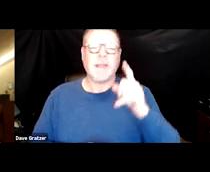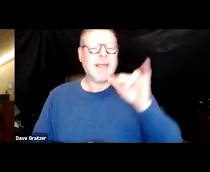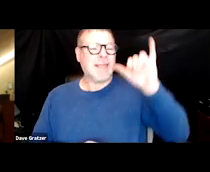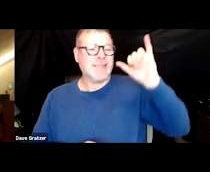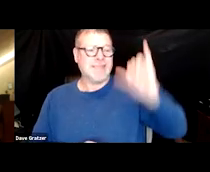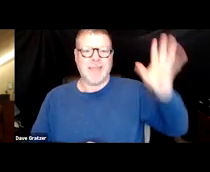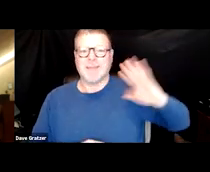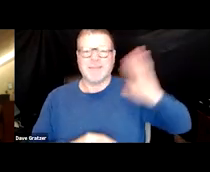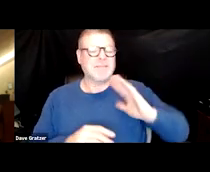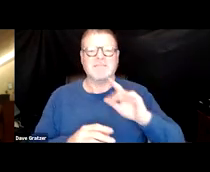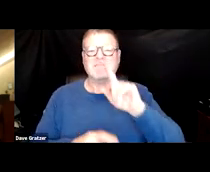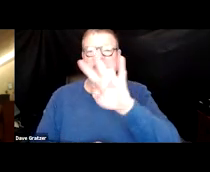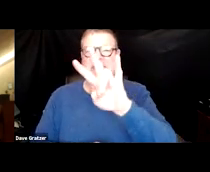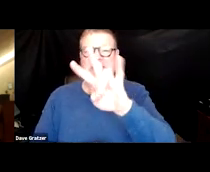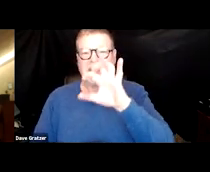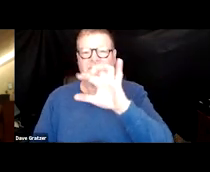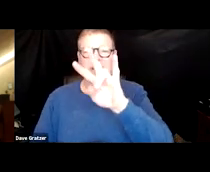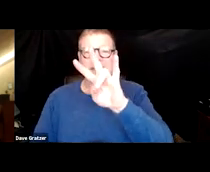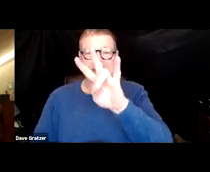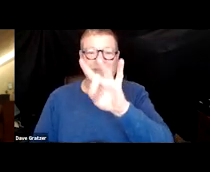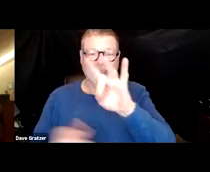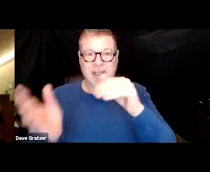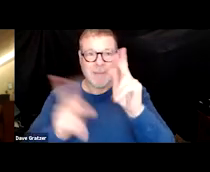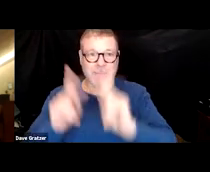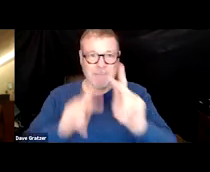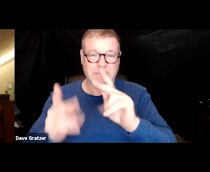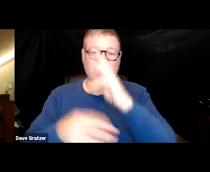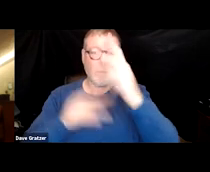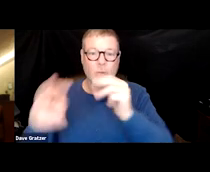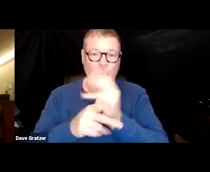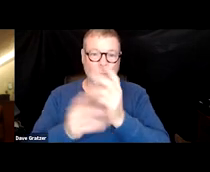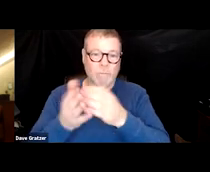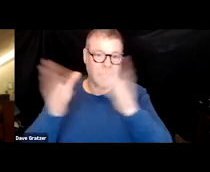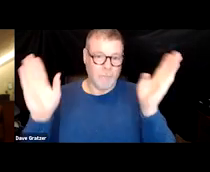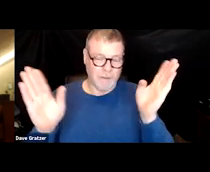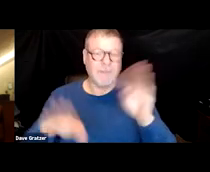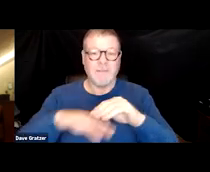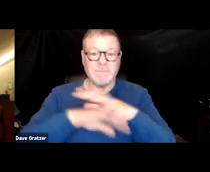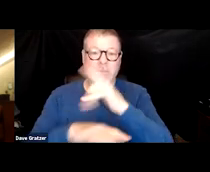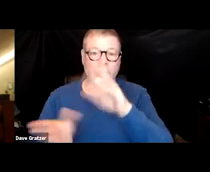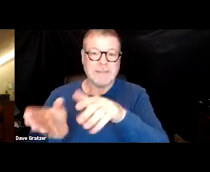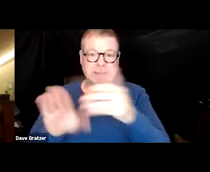with only about 778 people worldwide that were affected and actually died from the disease.